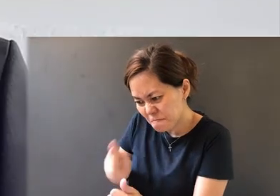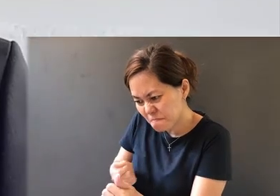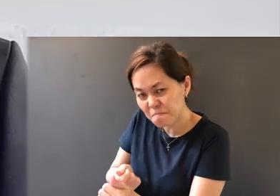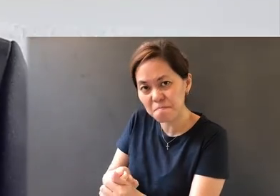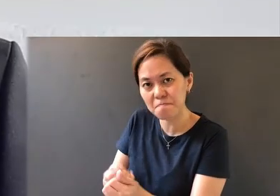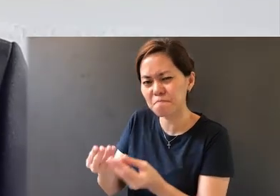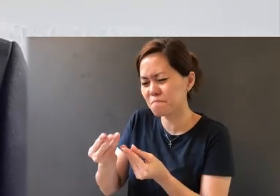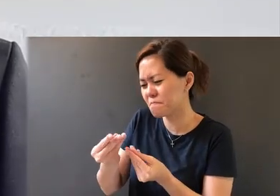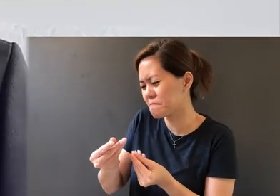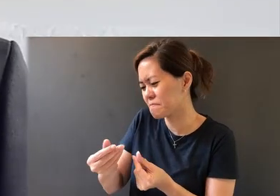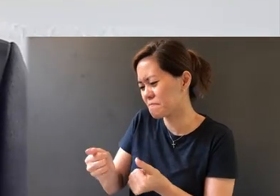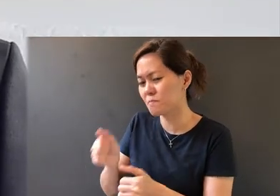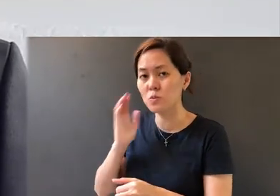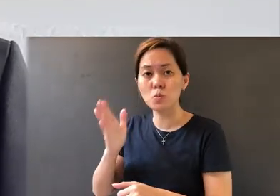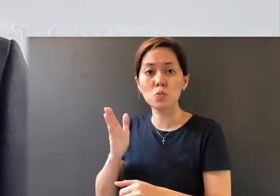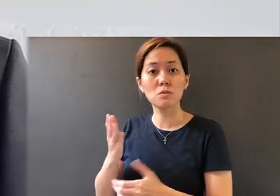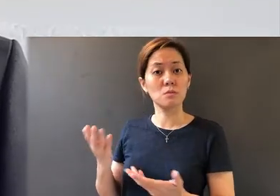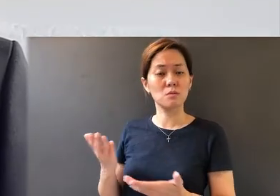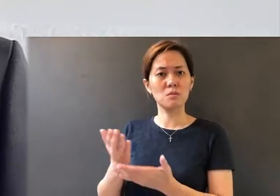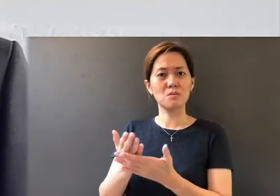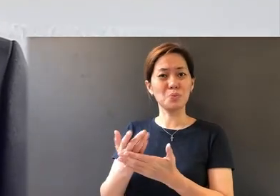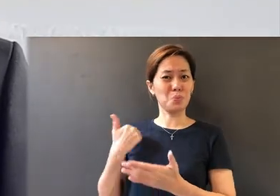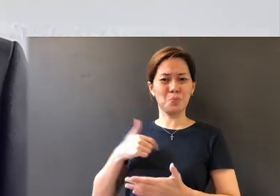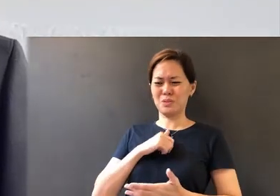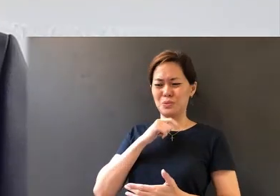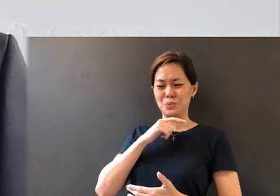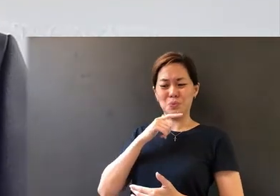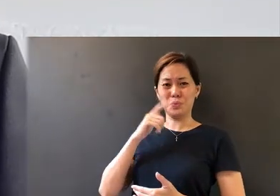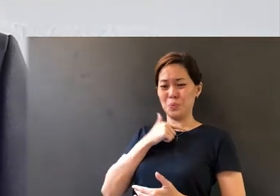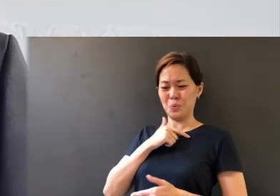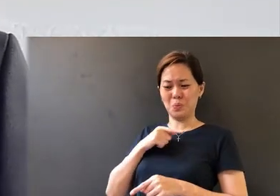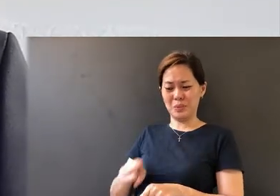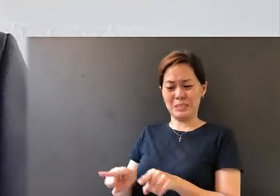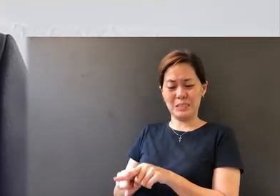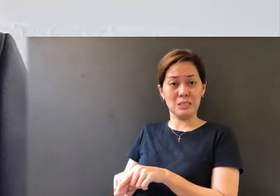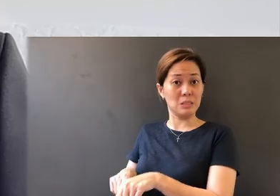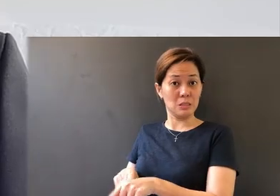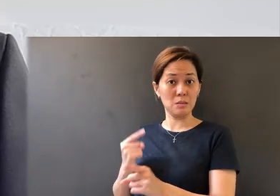would be something none of us want to be in. The second sign or the